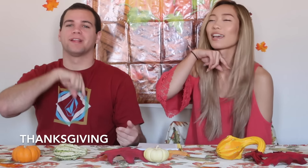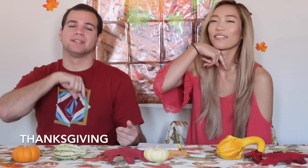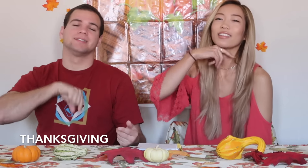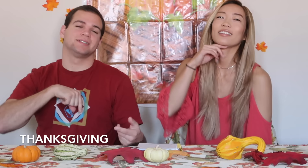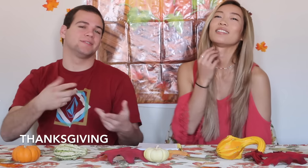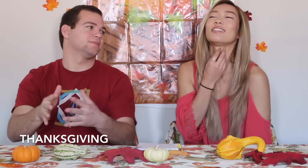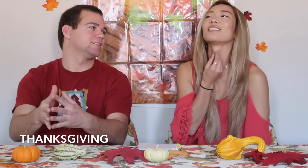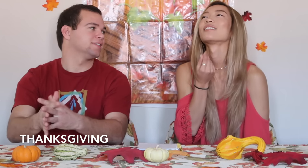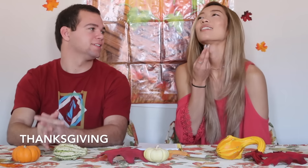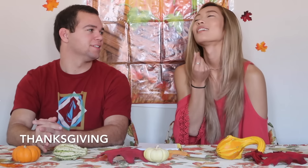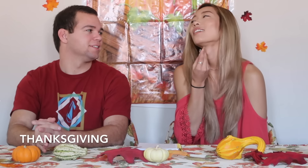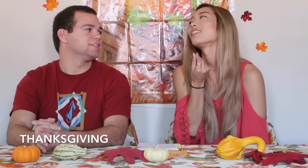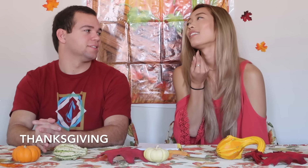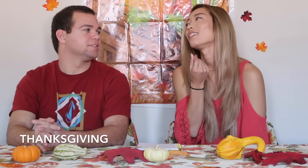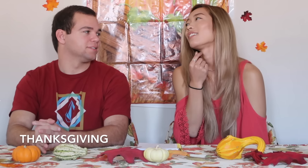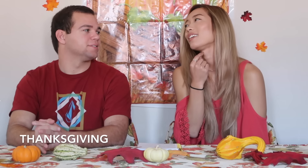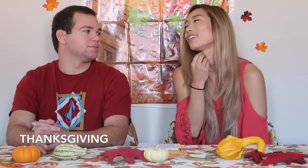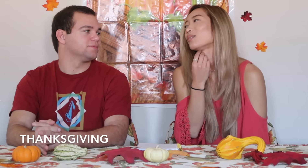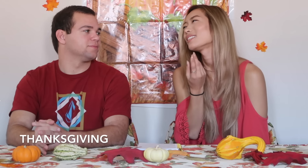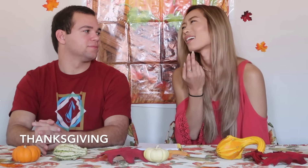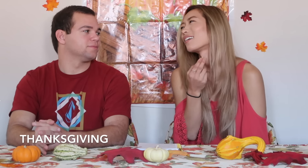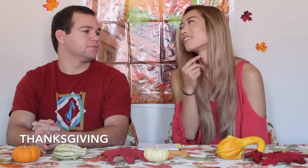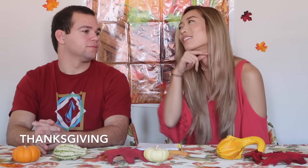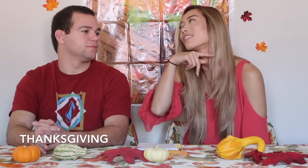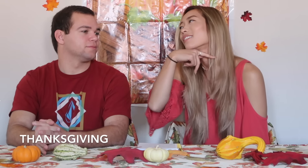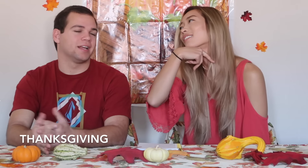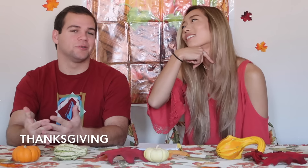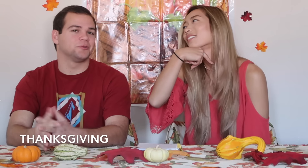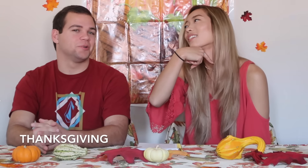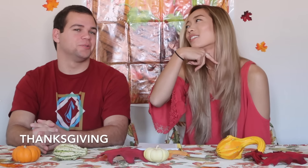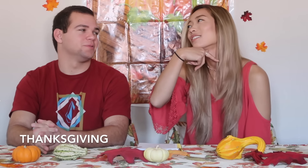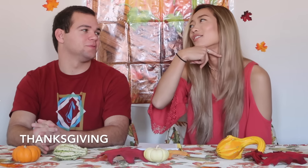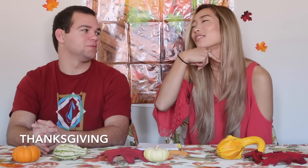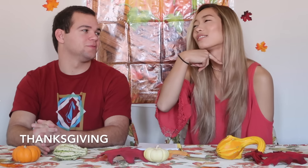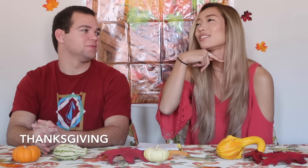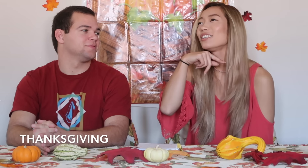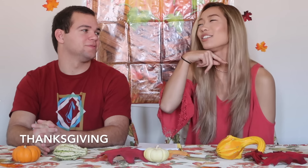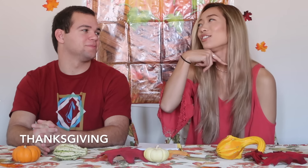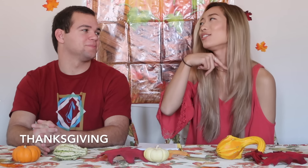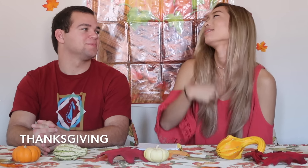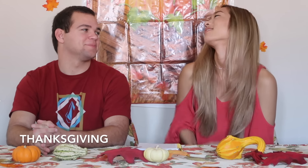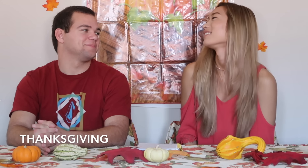cuz they have that little thingy What is it called? I don't know.. (gobble)